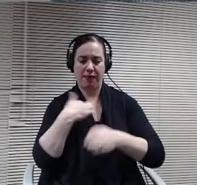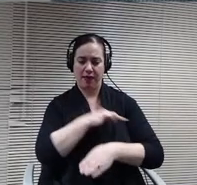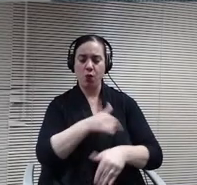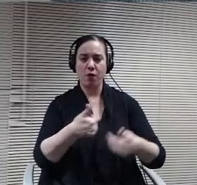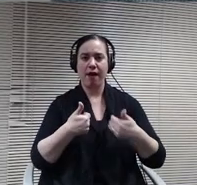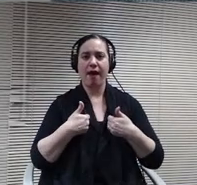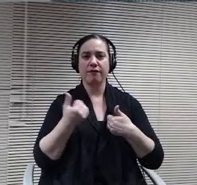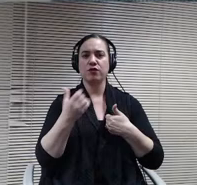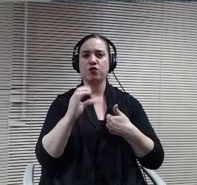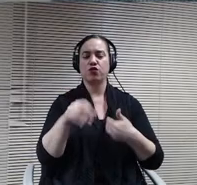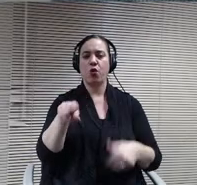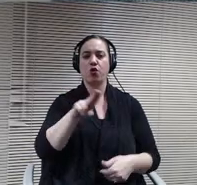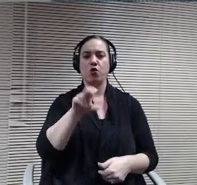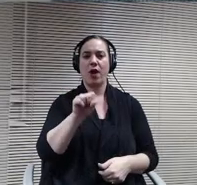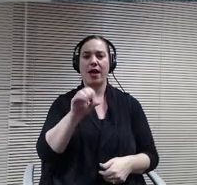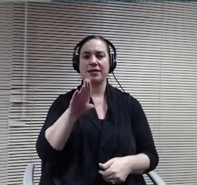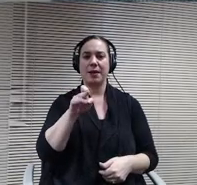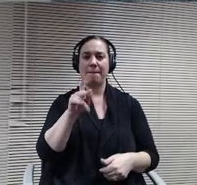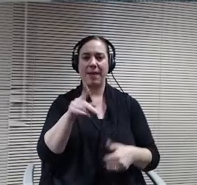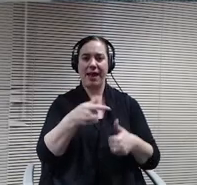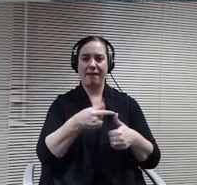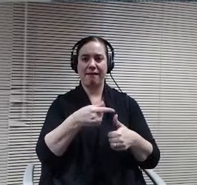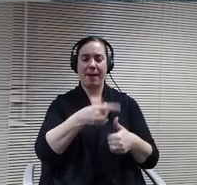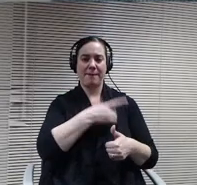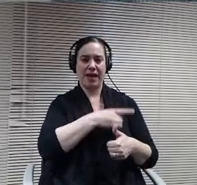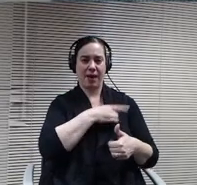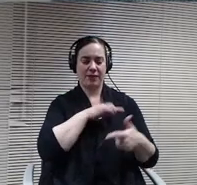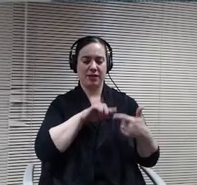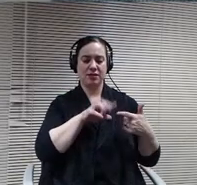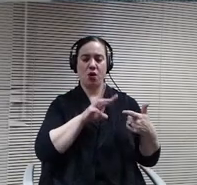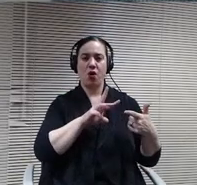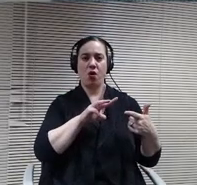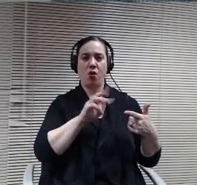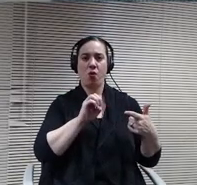Wells Fargo, Minneapolis Alaris Financial in Grand Forks, ND